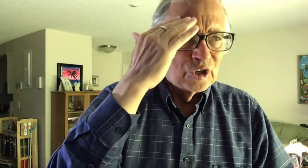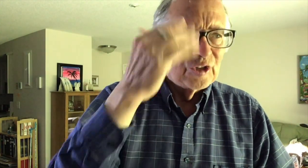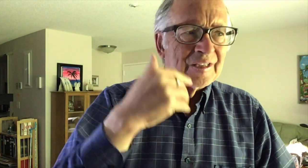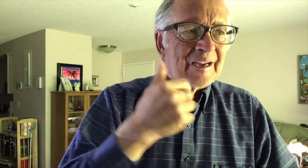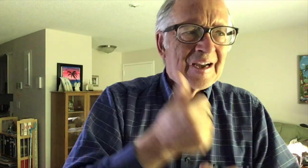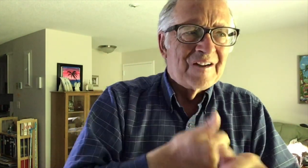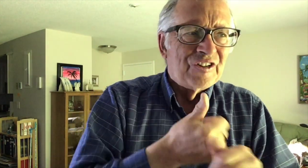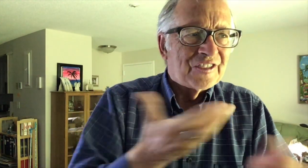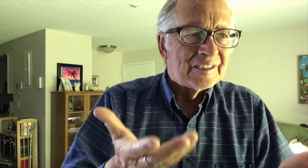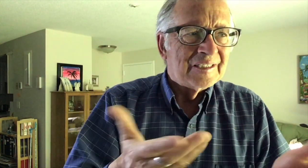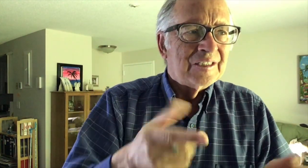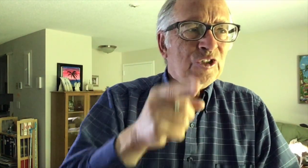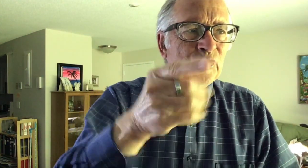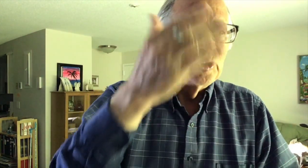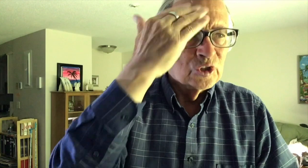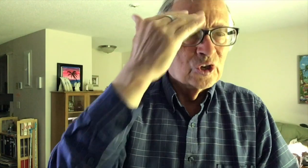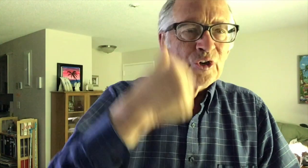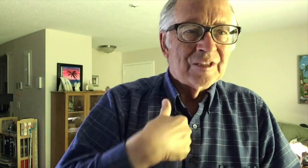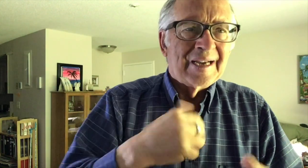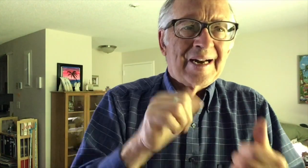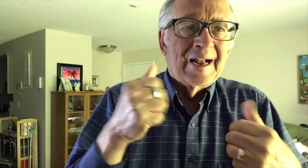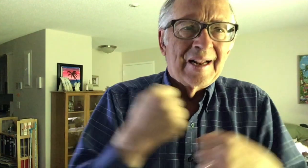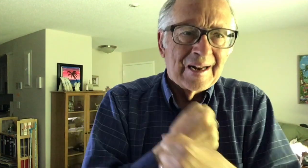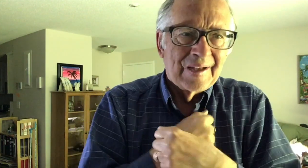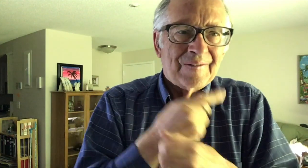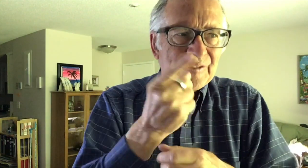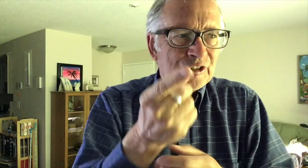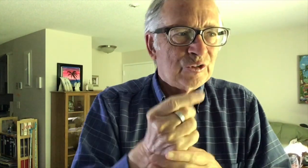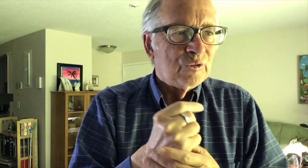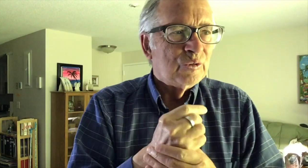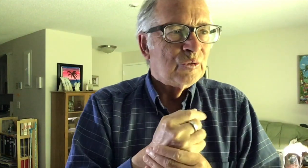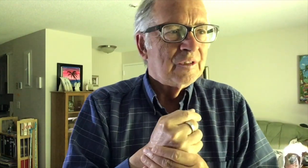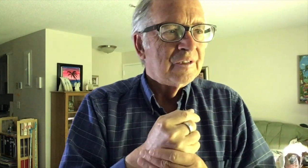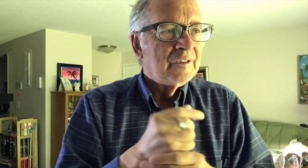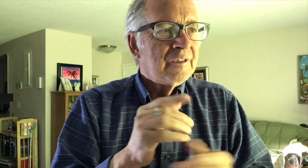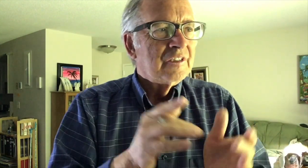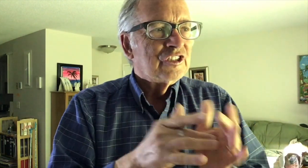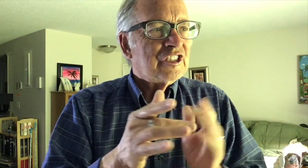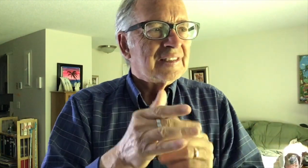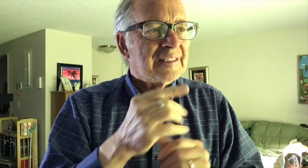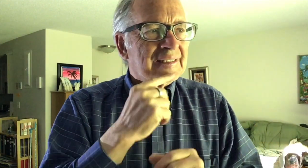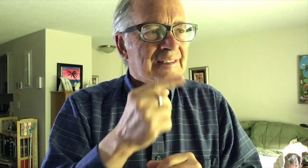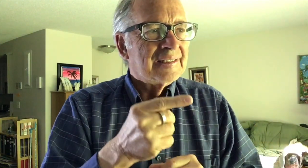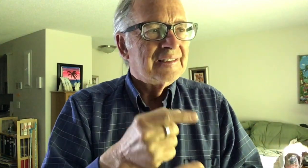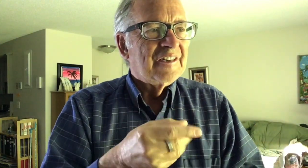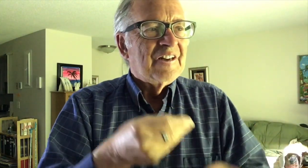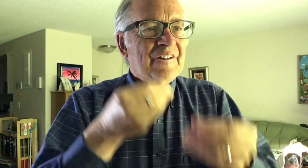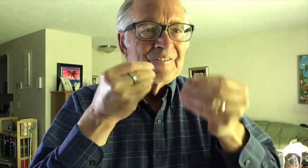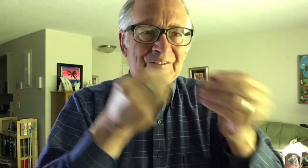and he said to him, "Lord, you know everything; you know that I love you."